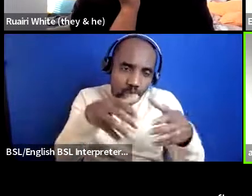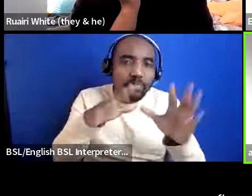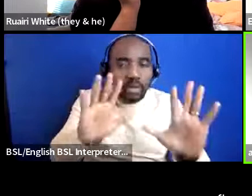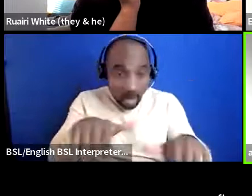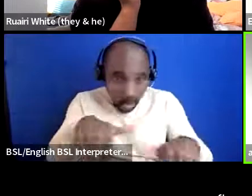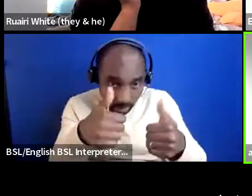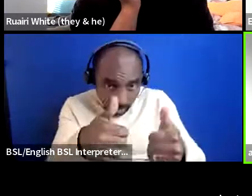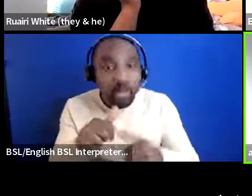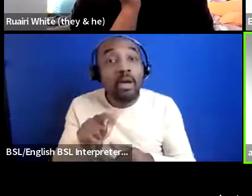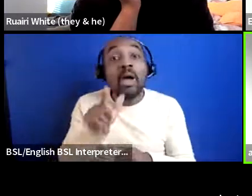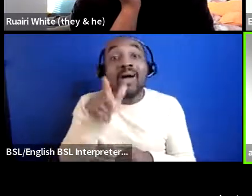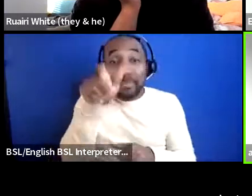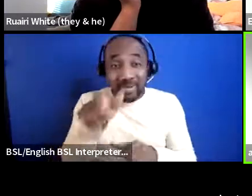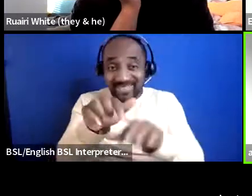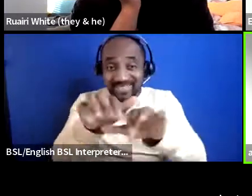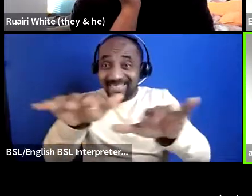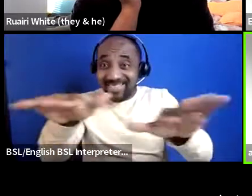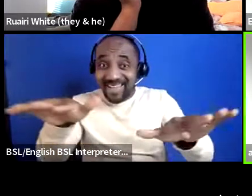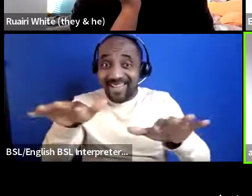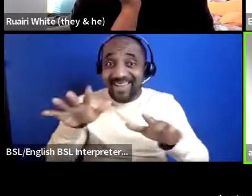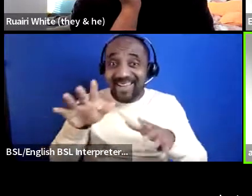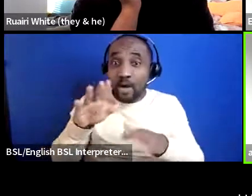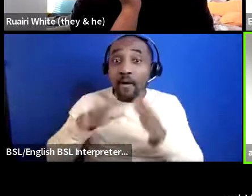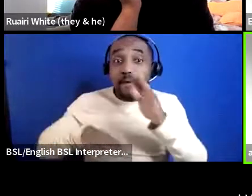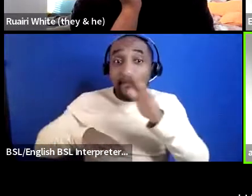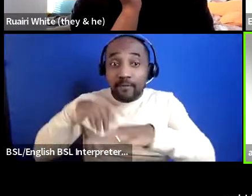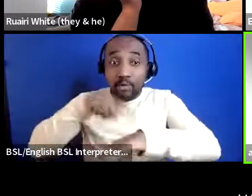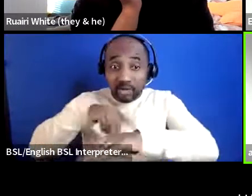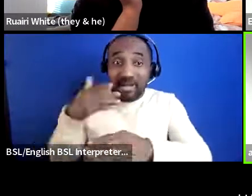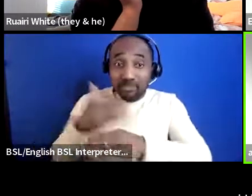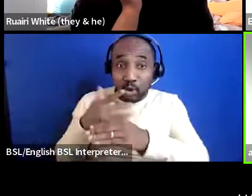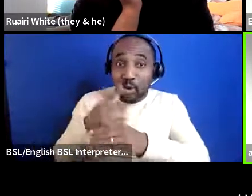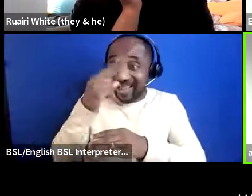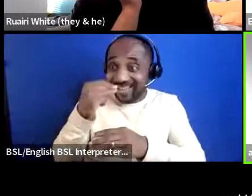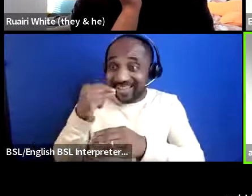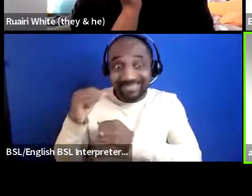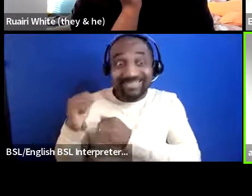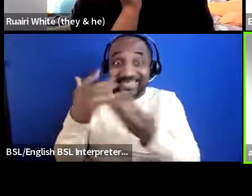job to probably deliver the service that you're already delivering and finding that person